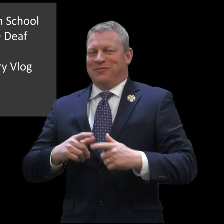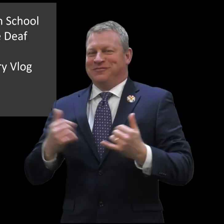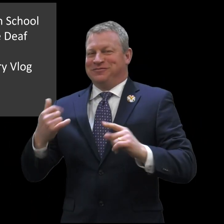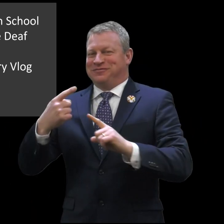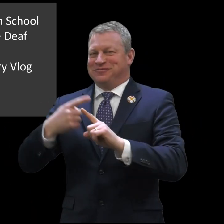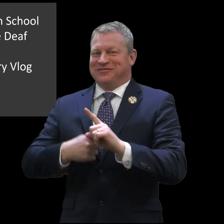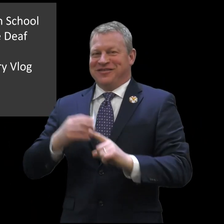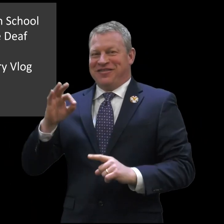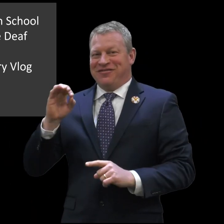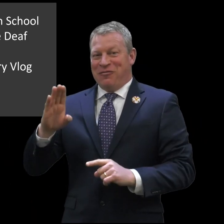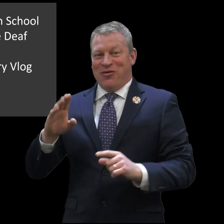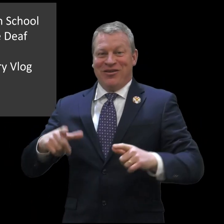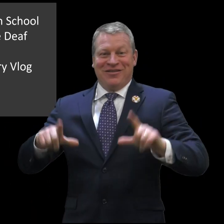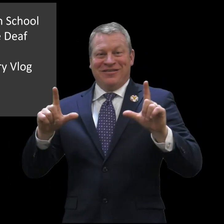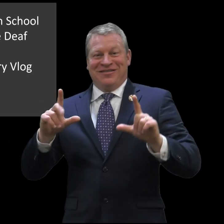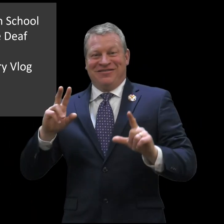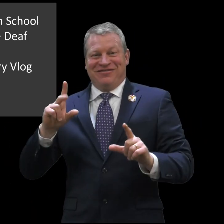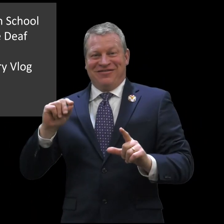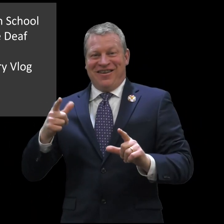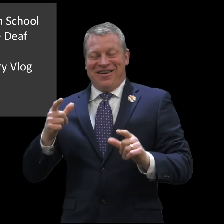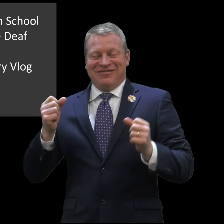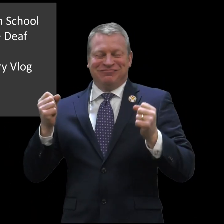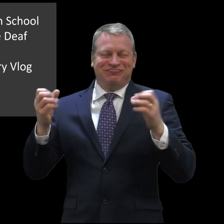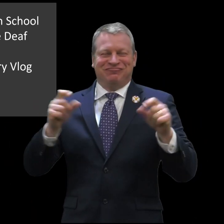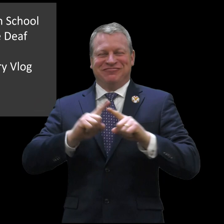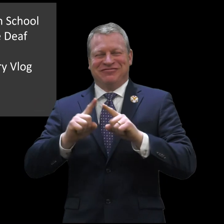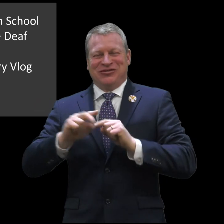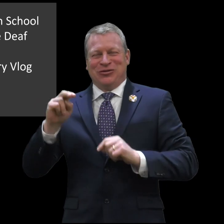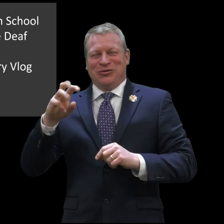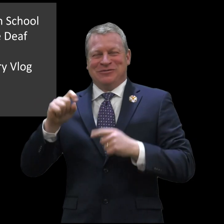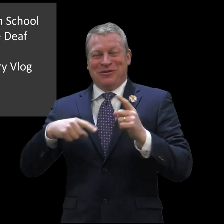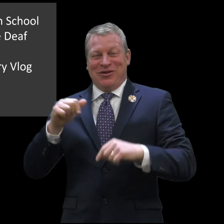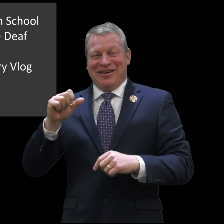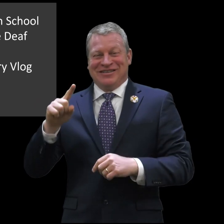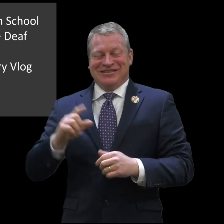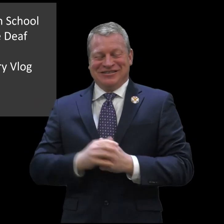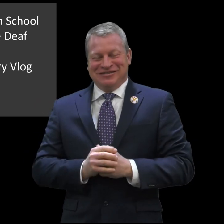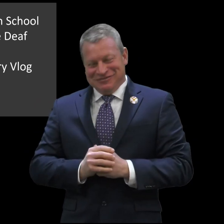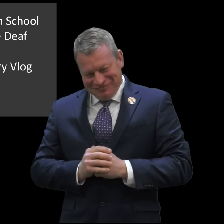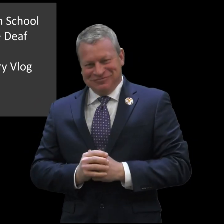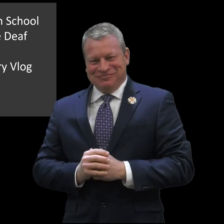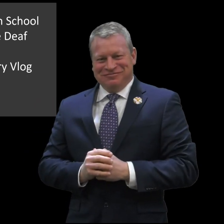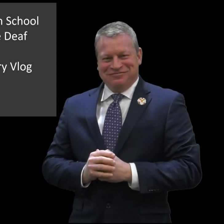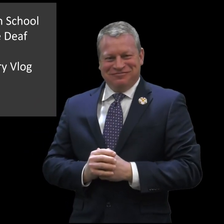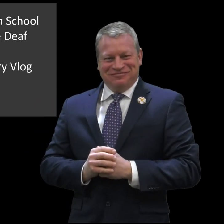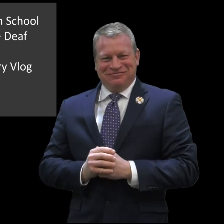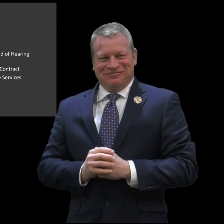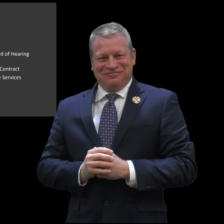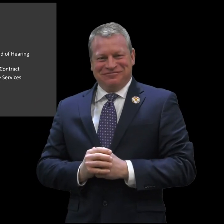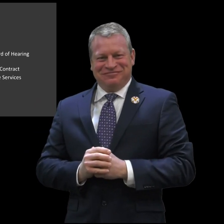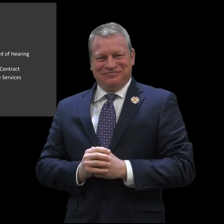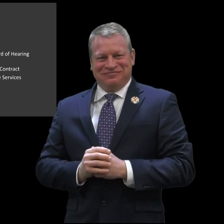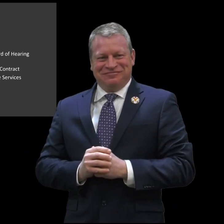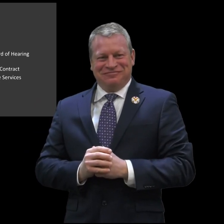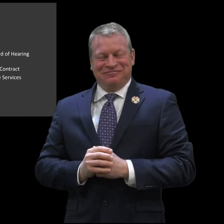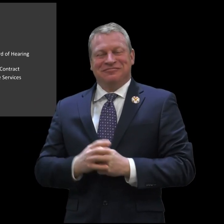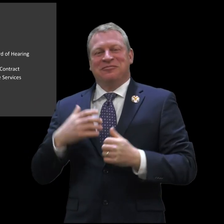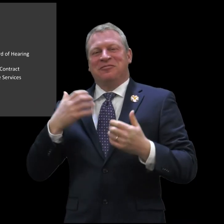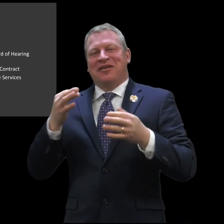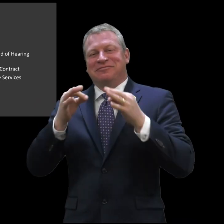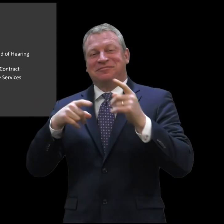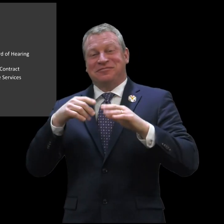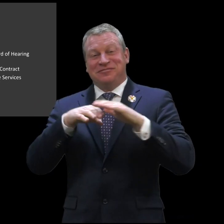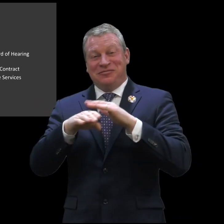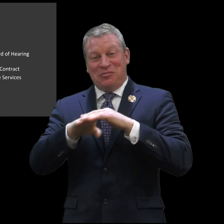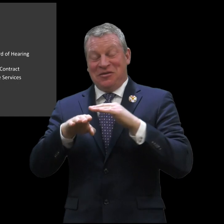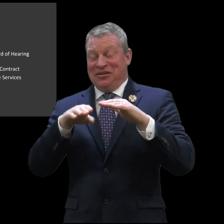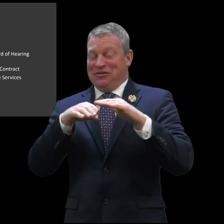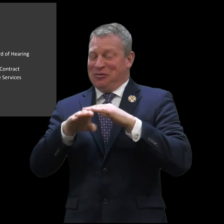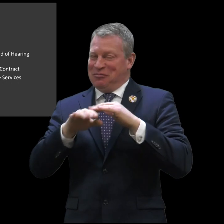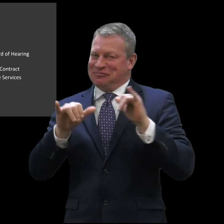Hello welcome to the February v-log with news and updates about ASD. I'd like to